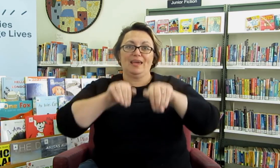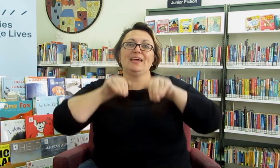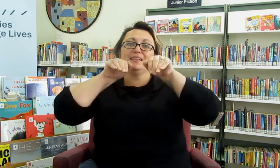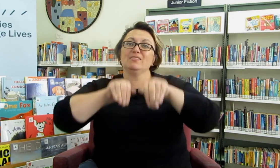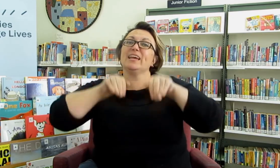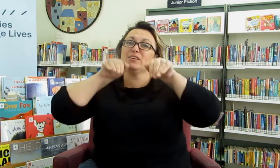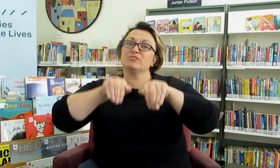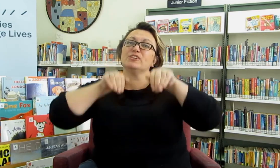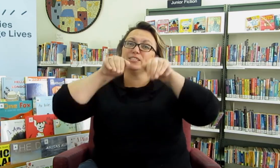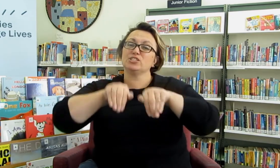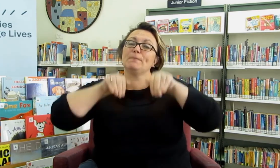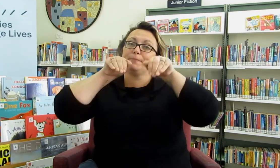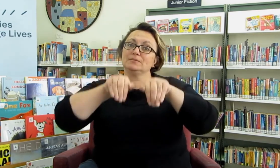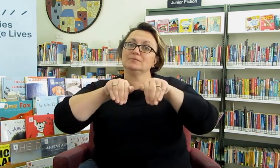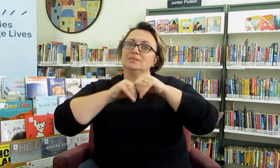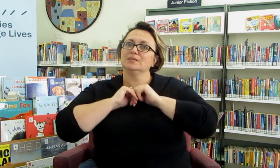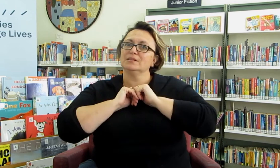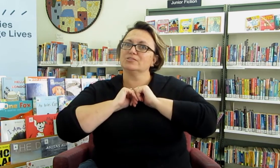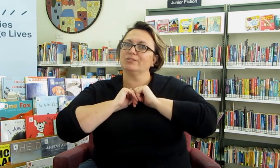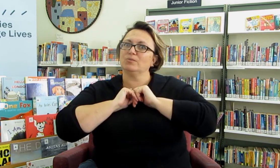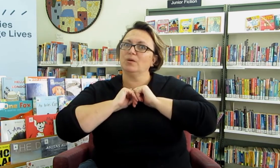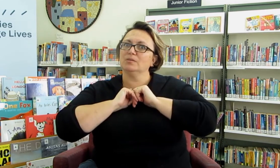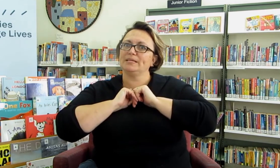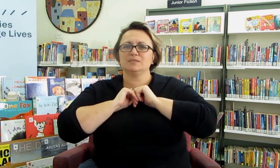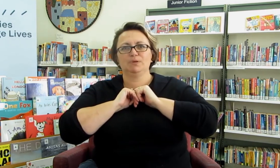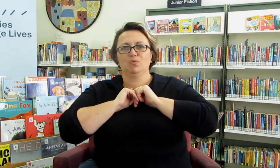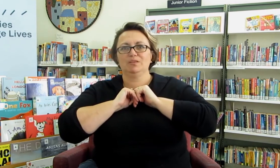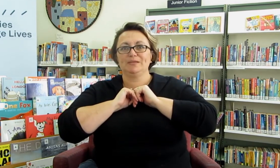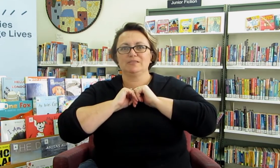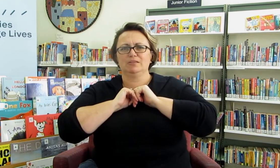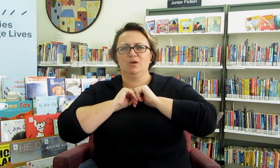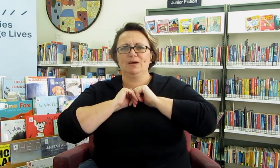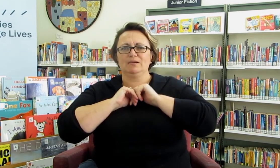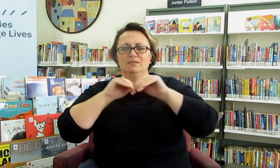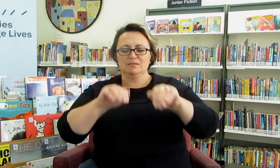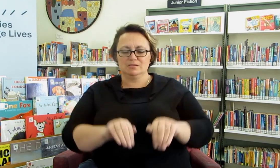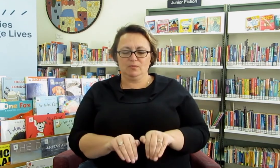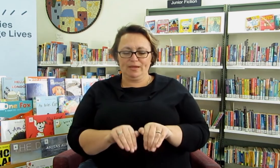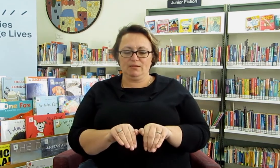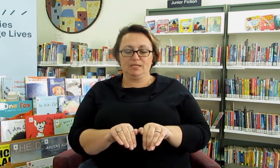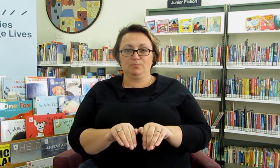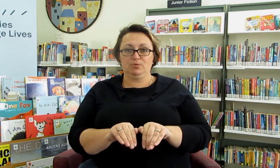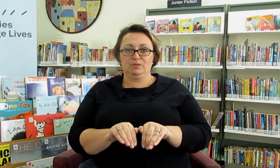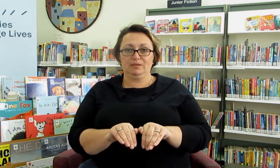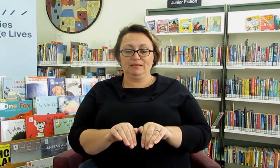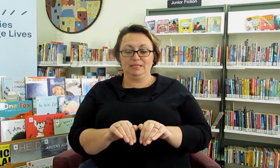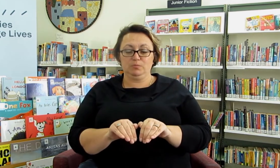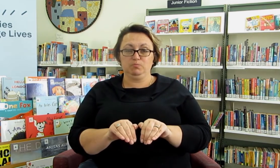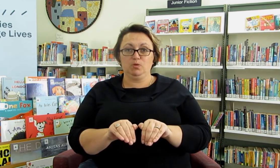and kangaroos like to jump. So do Wallabies but Wallabies are lower. So we're going to put their little wallaby